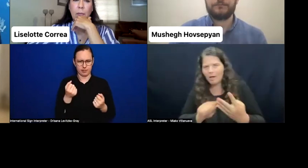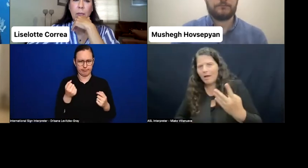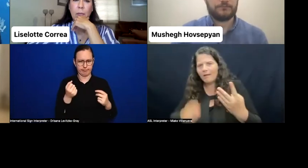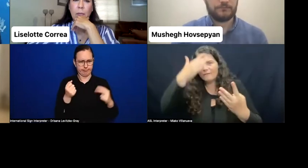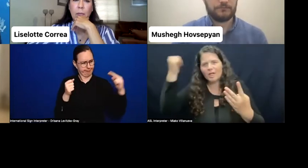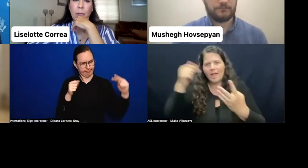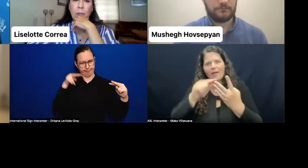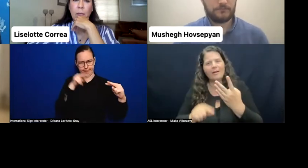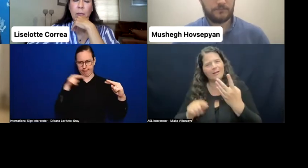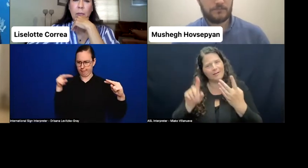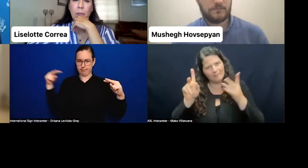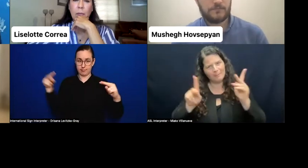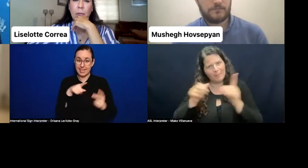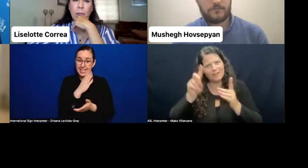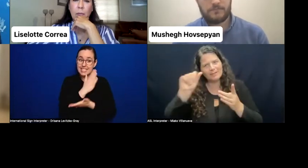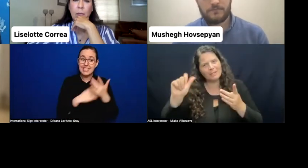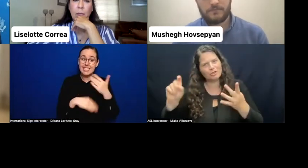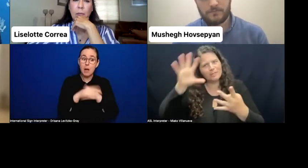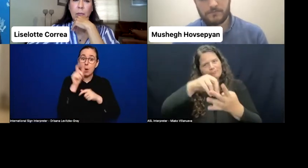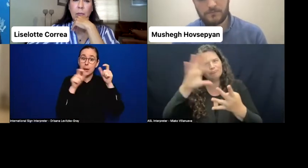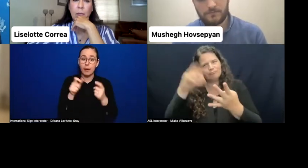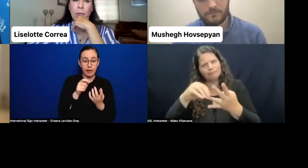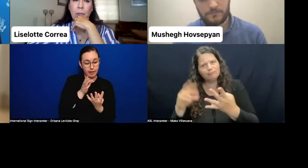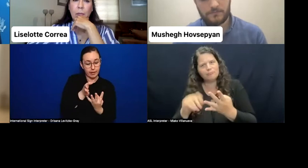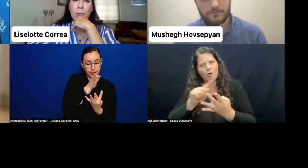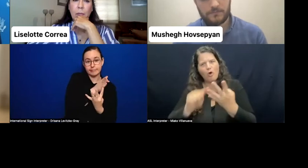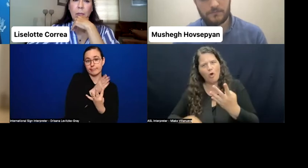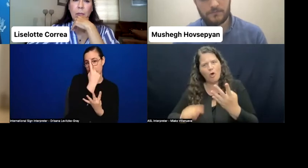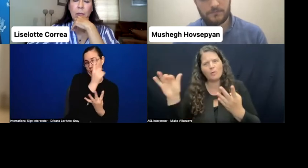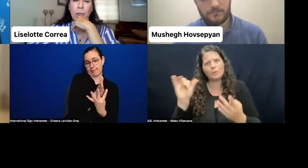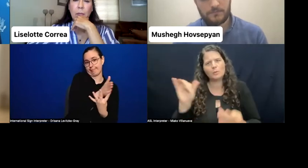can exercise their rights and feel